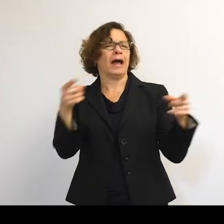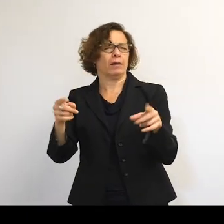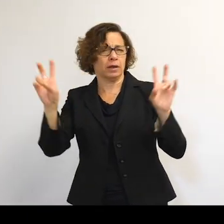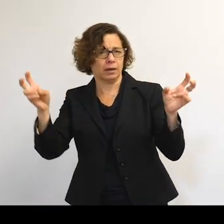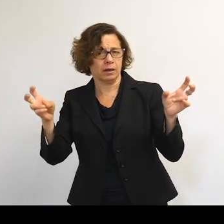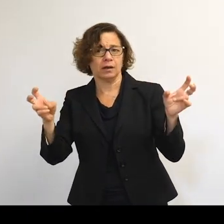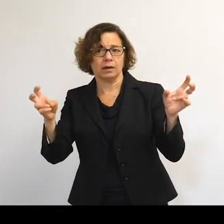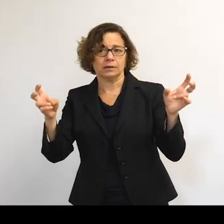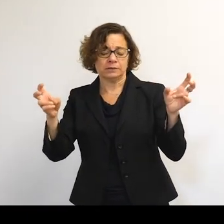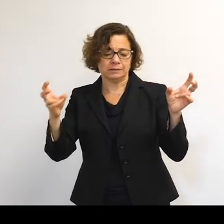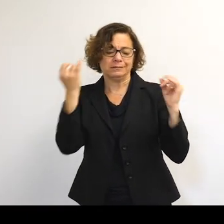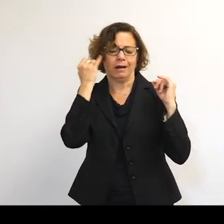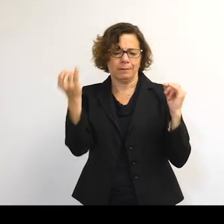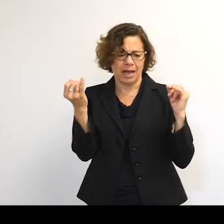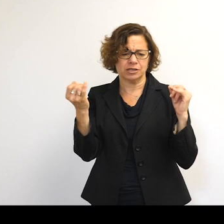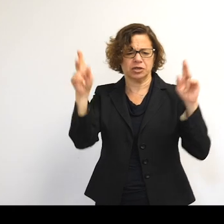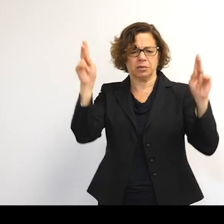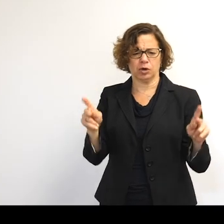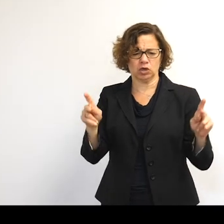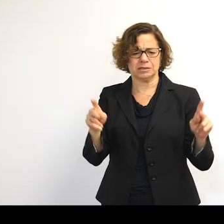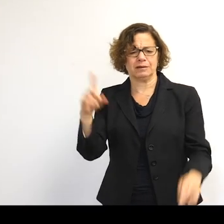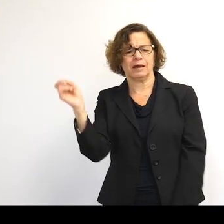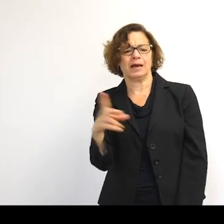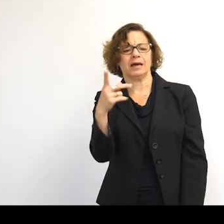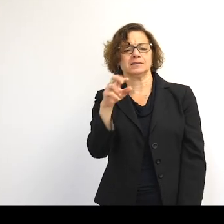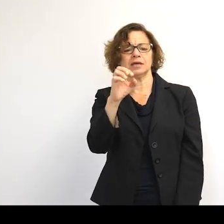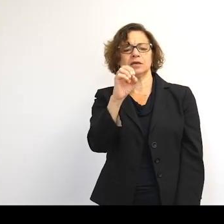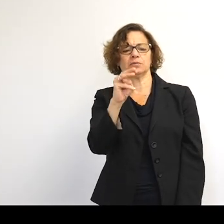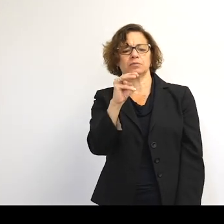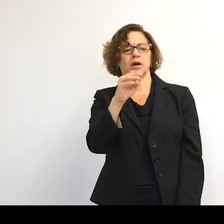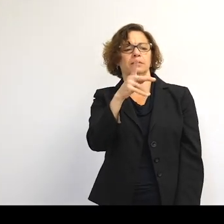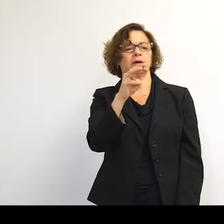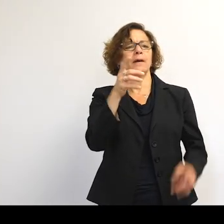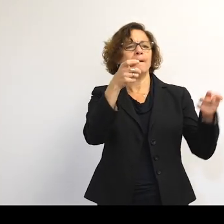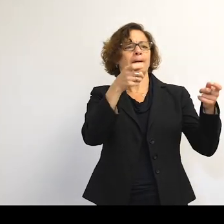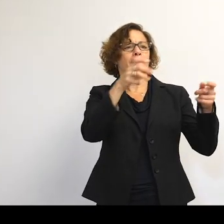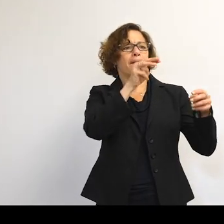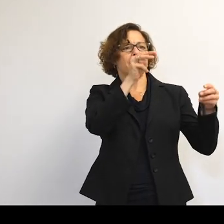And you can imagine some civil servant going up to a prime minister and saying this. "The Black Arrow's final stage rocket